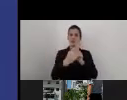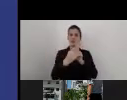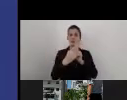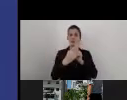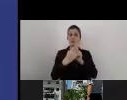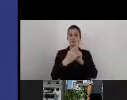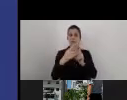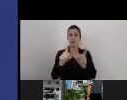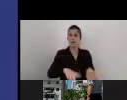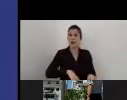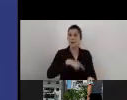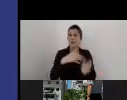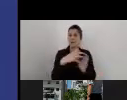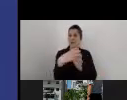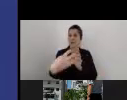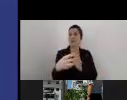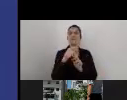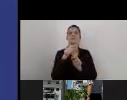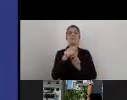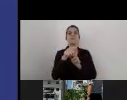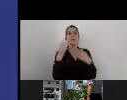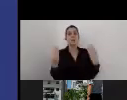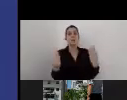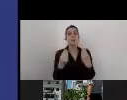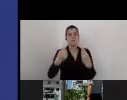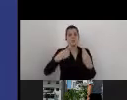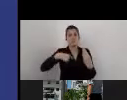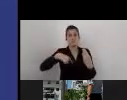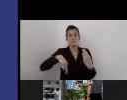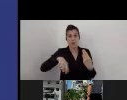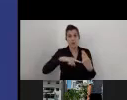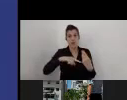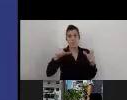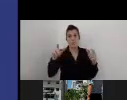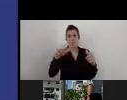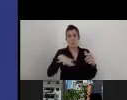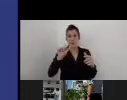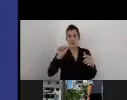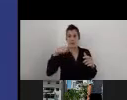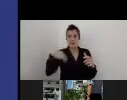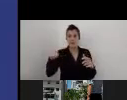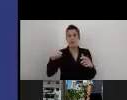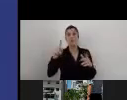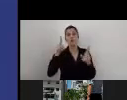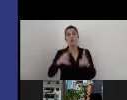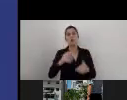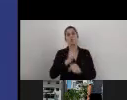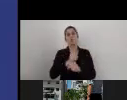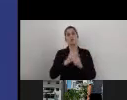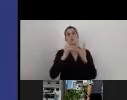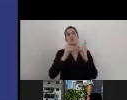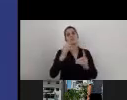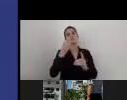and this is something that really A-Check itself enables us to do in a much more efficient way because it just enables us to